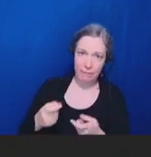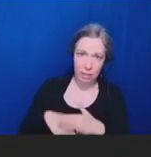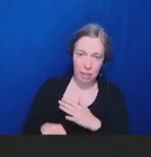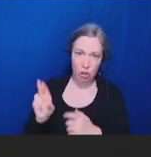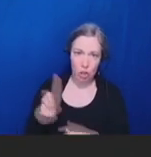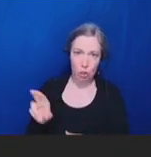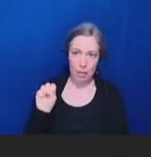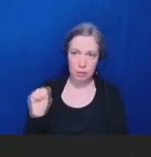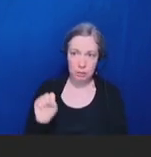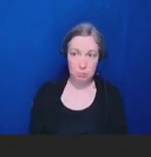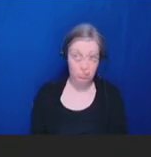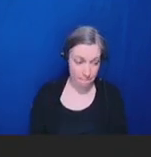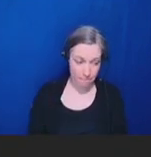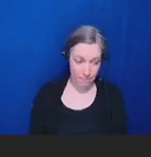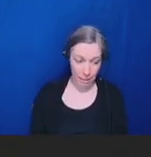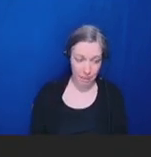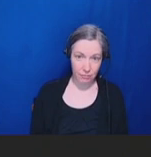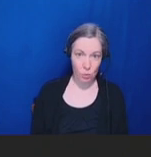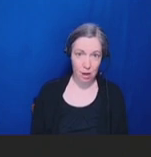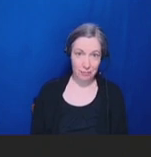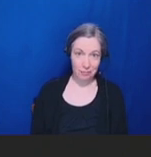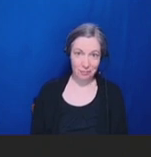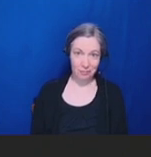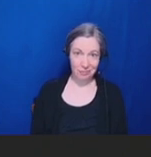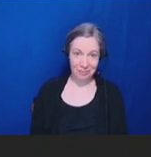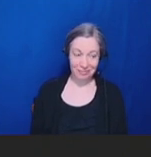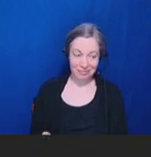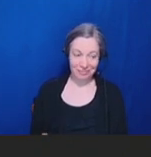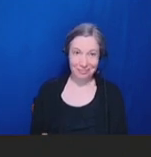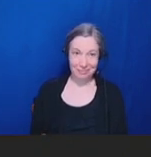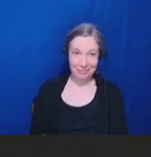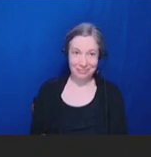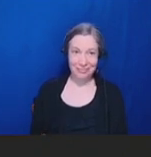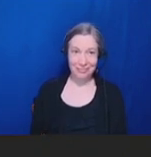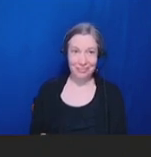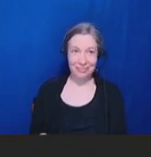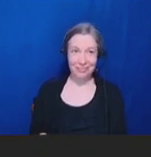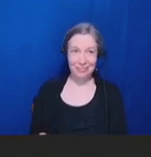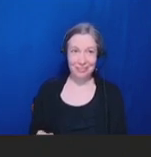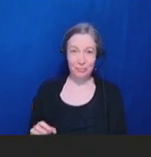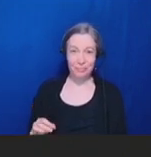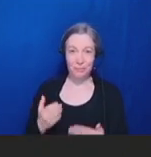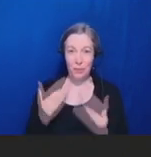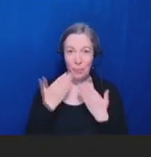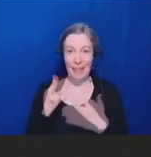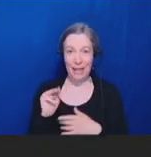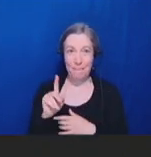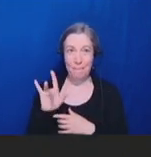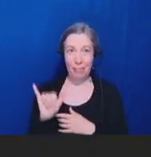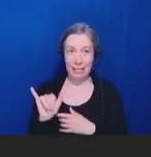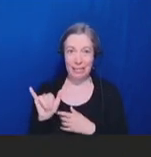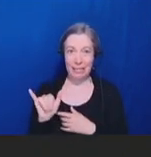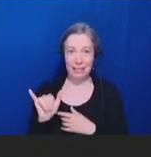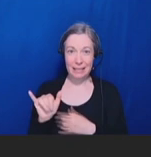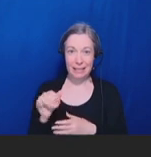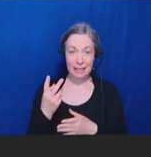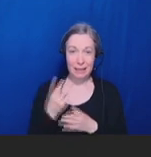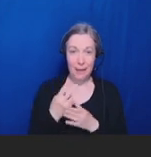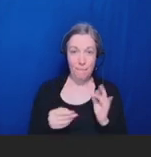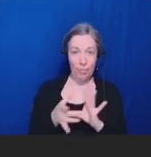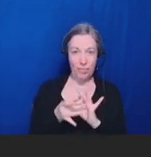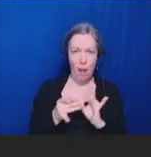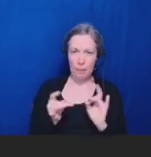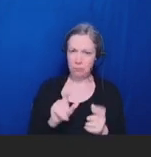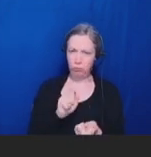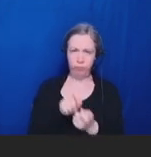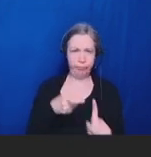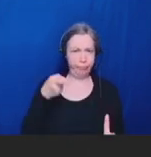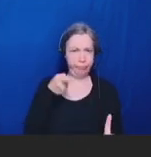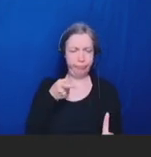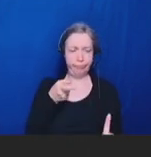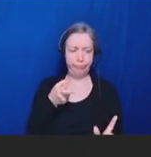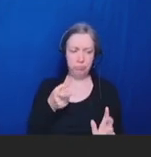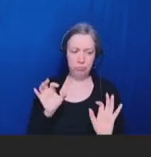Robert Schechter: Thank you, Molly. Both comments right on target. And I think we could